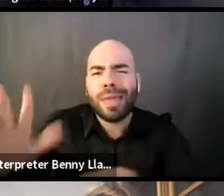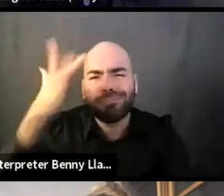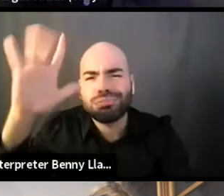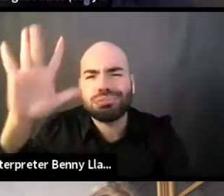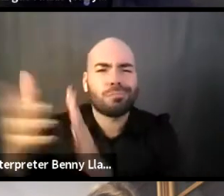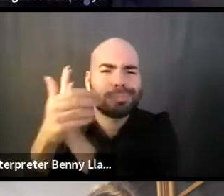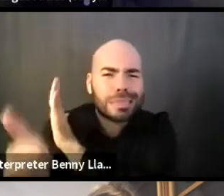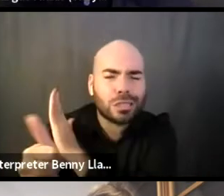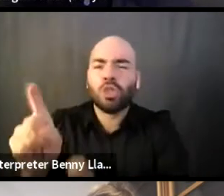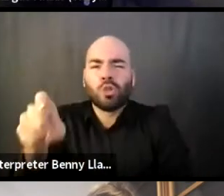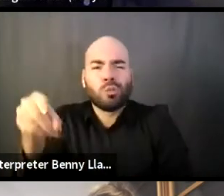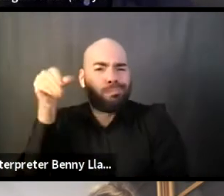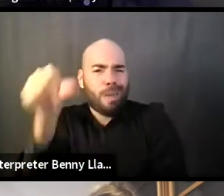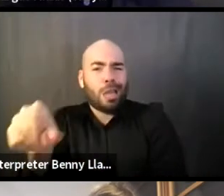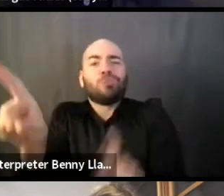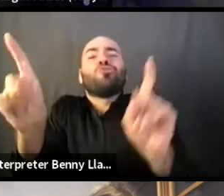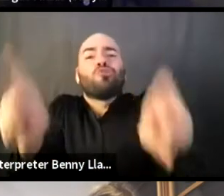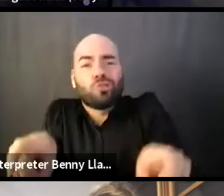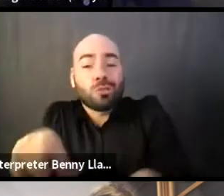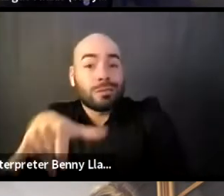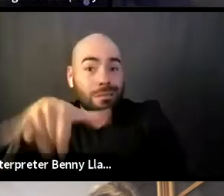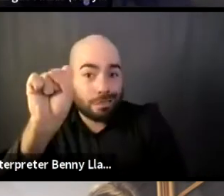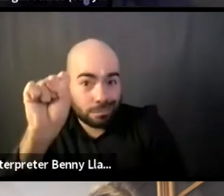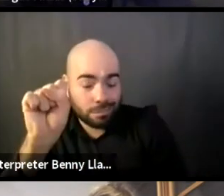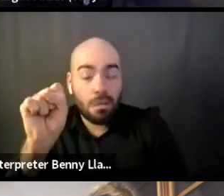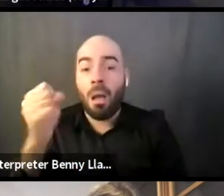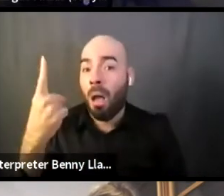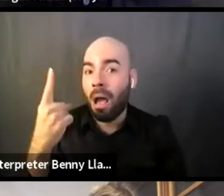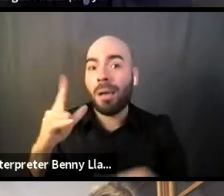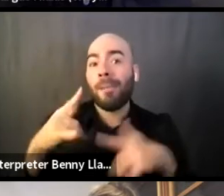that it brings to you, but like that doesn't stop the artists from creating.